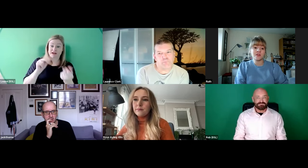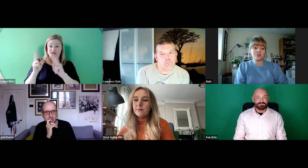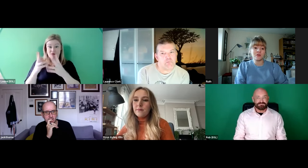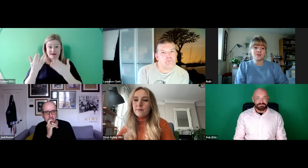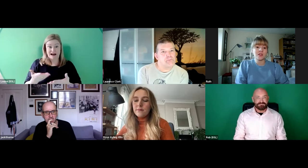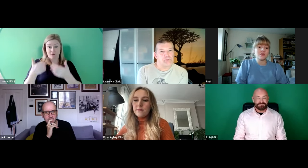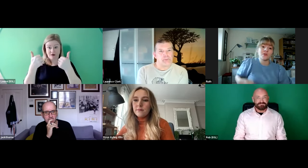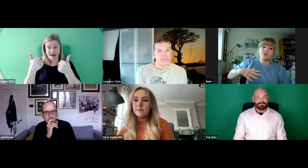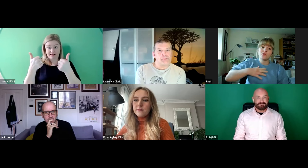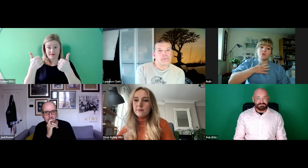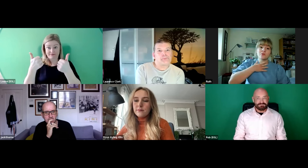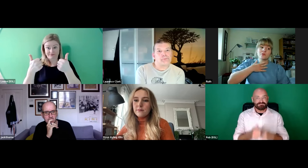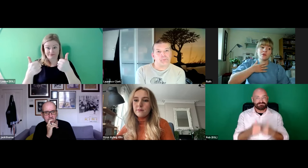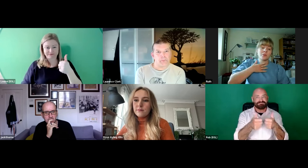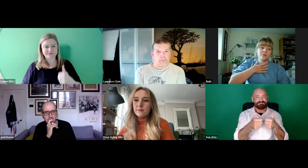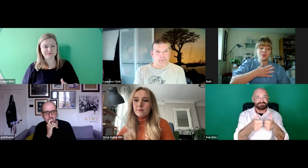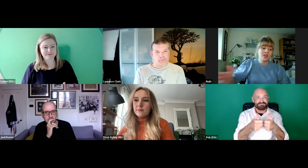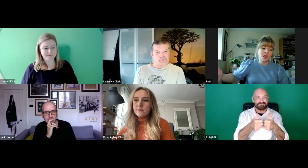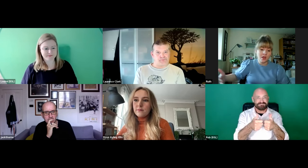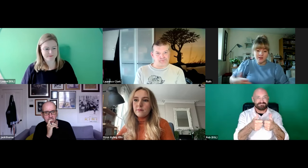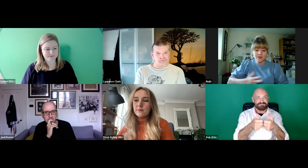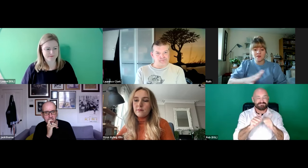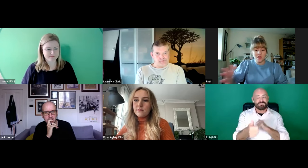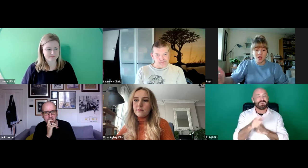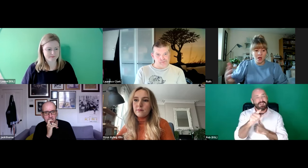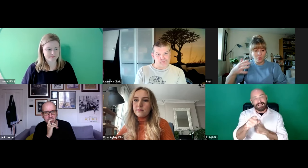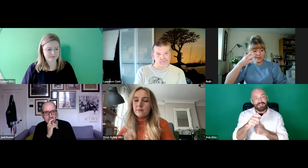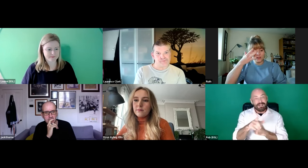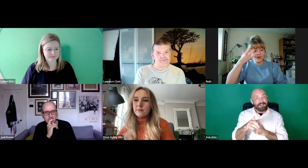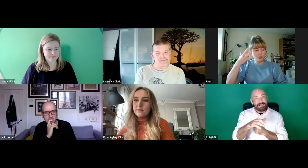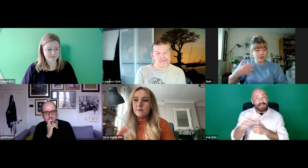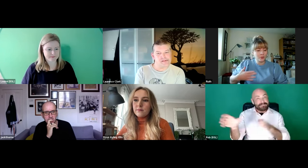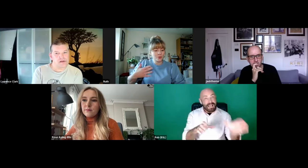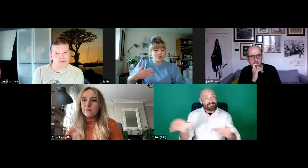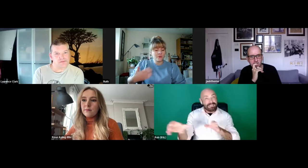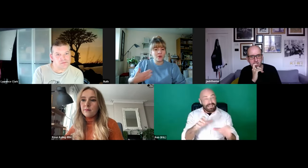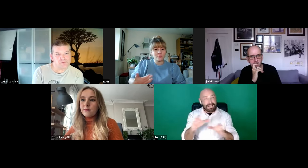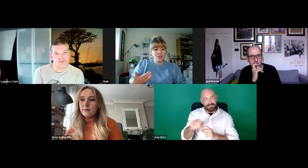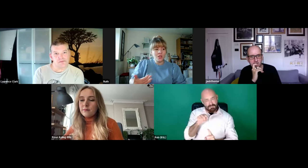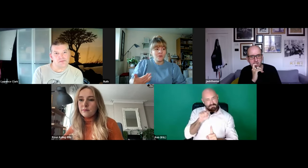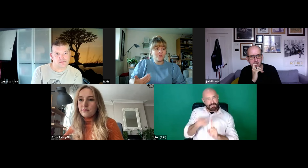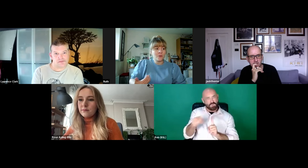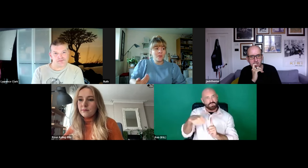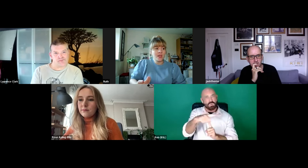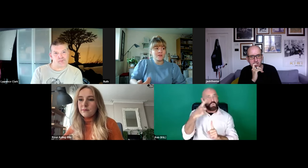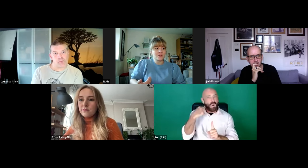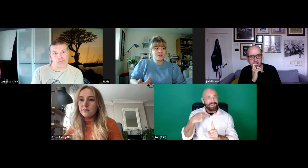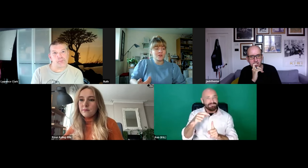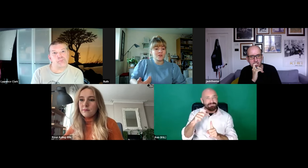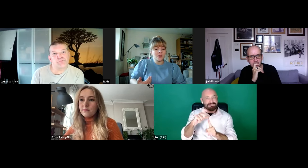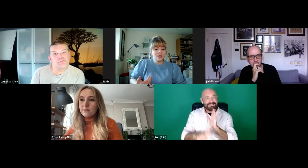the majority of people you see in castings are white disabled people. So for me there's